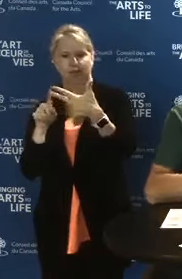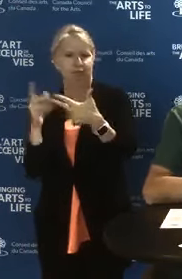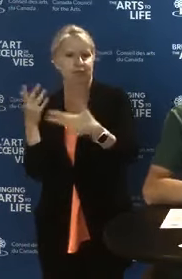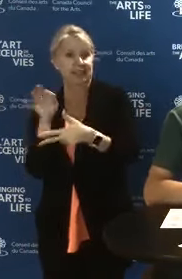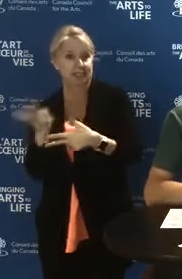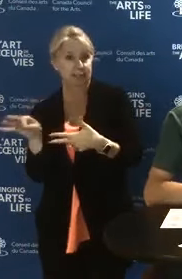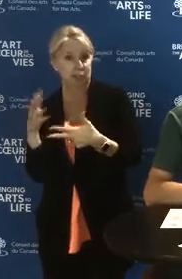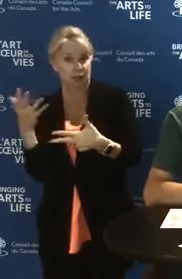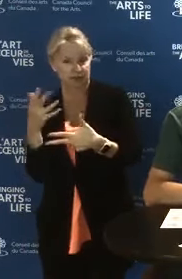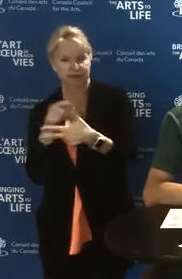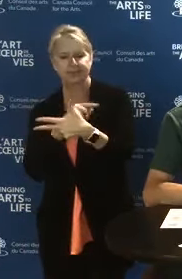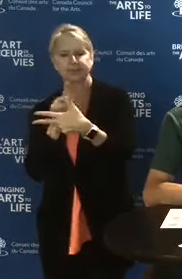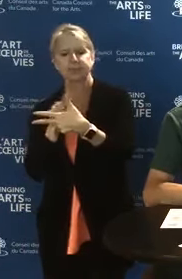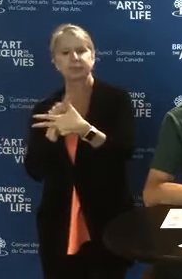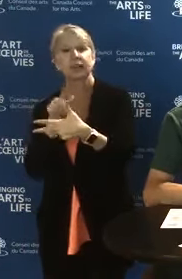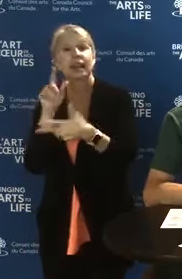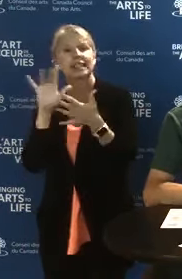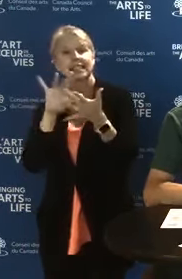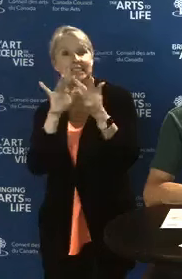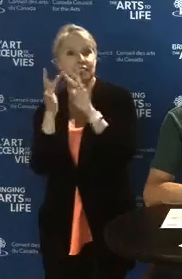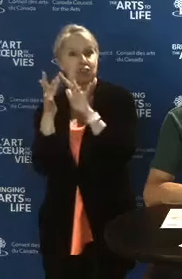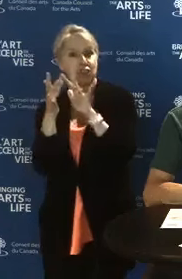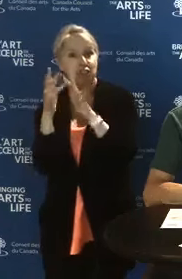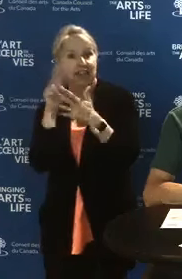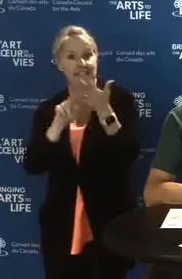The first one is digital literacy and intelligence.